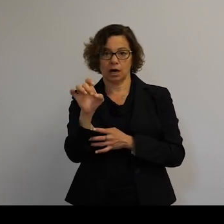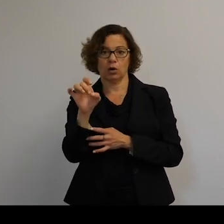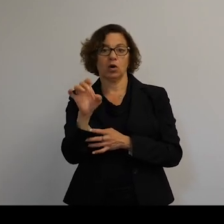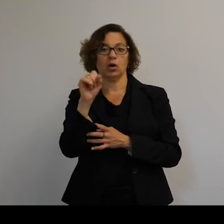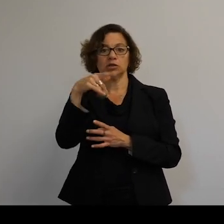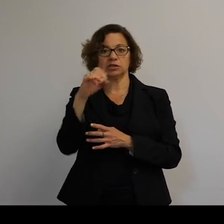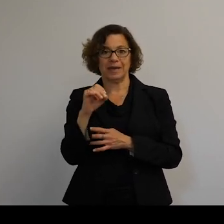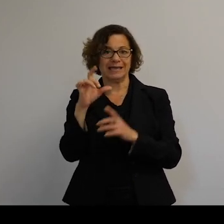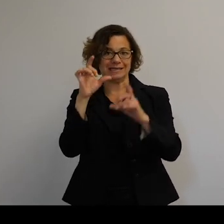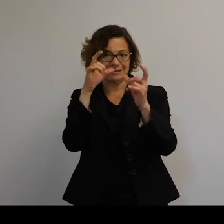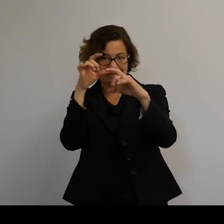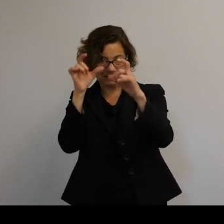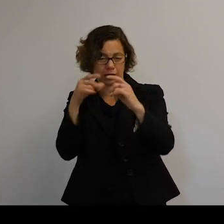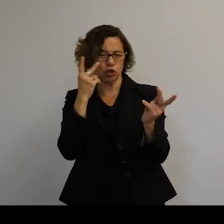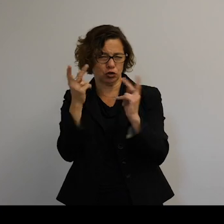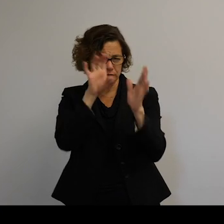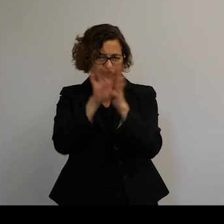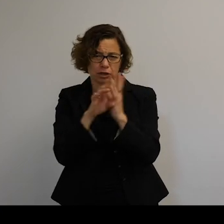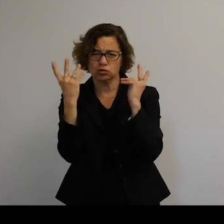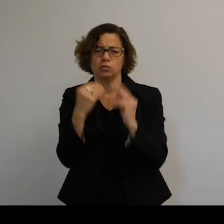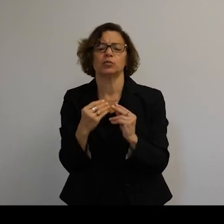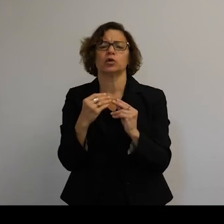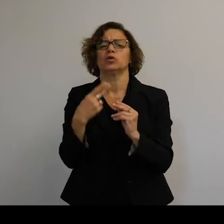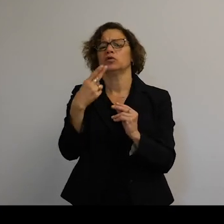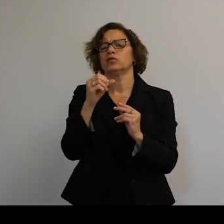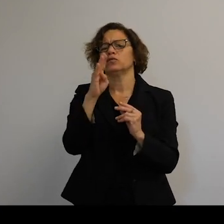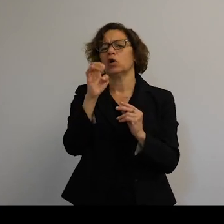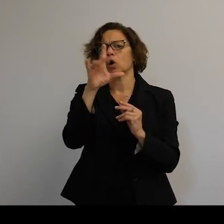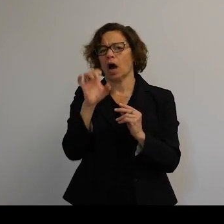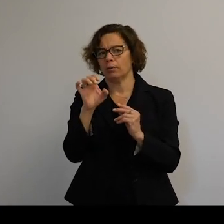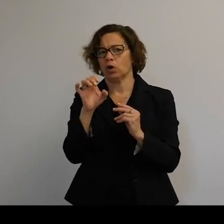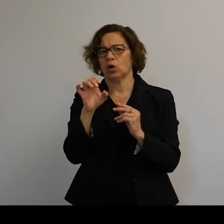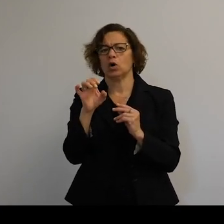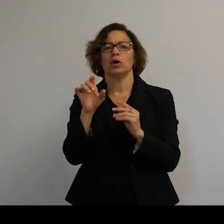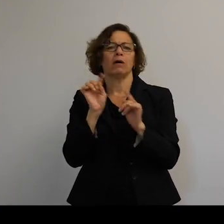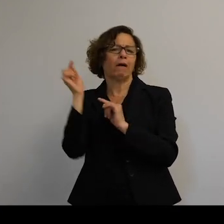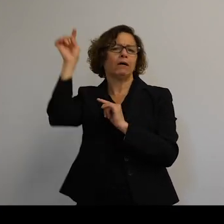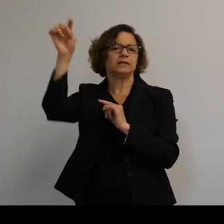And you've all seen the images from Hubble-- these fantastic images of the deep universe--